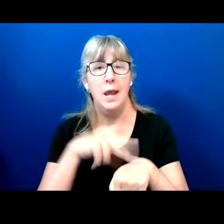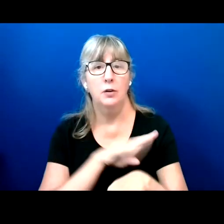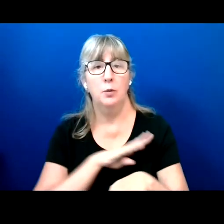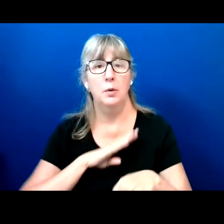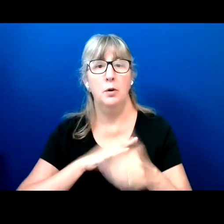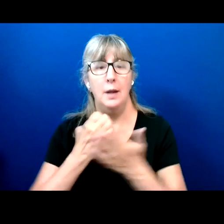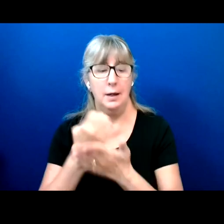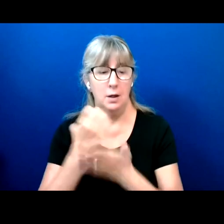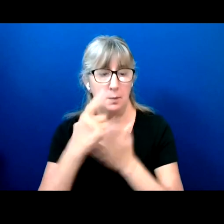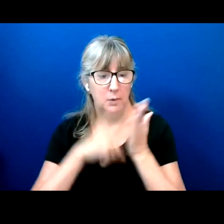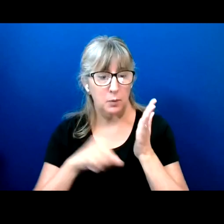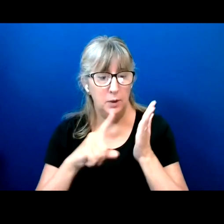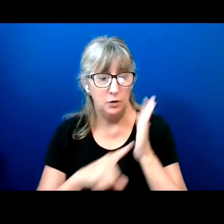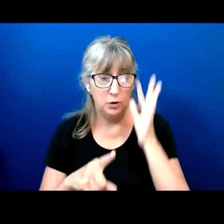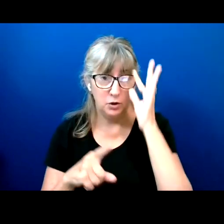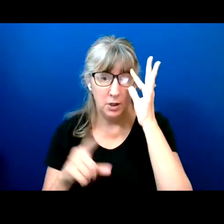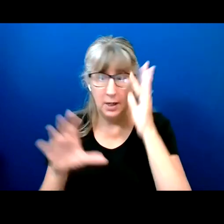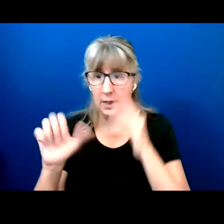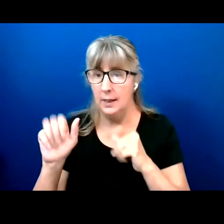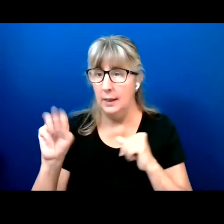at Cambridge Massachusetts.